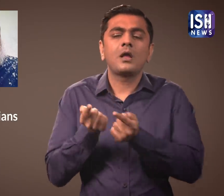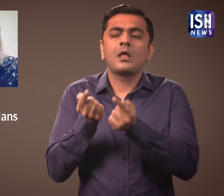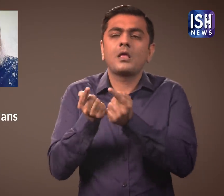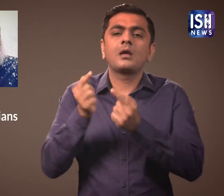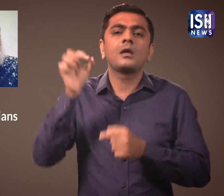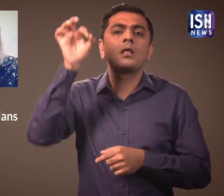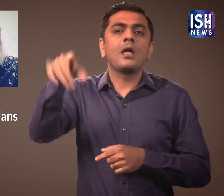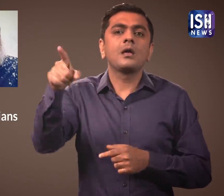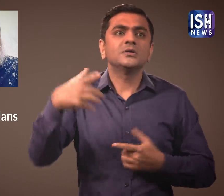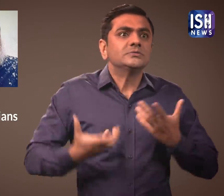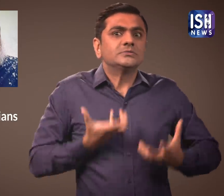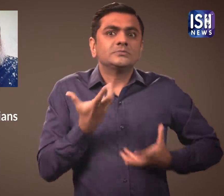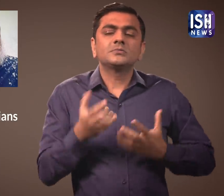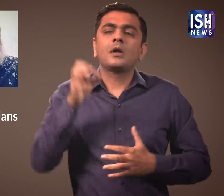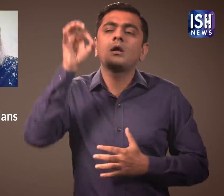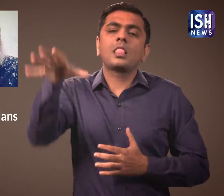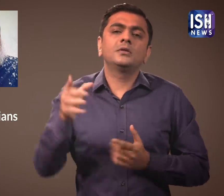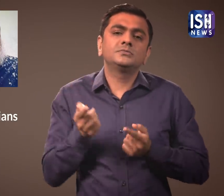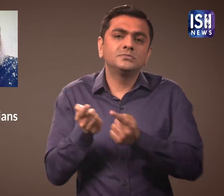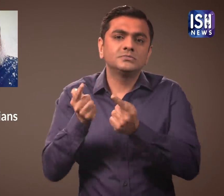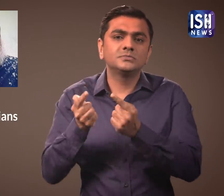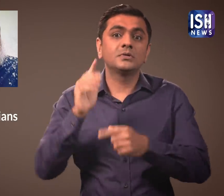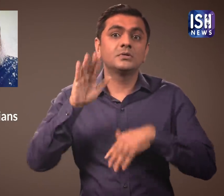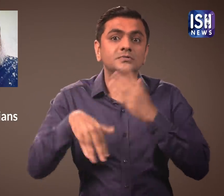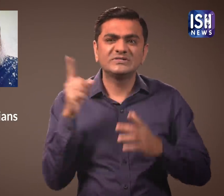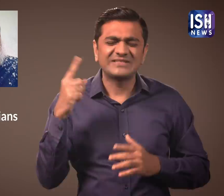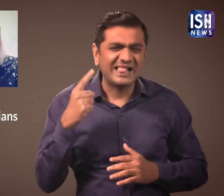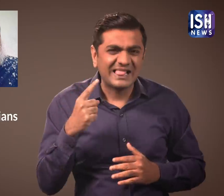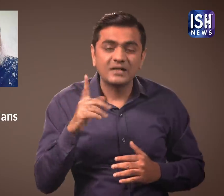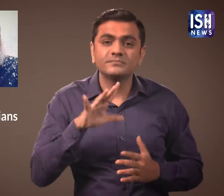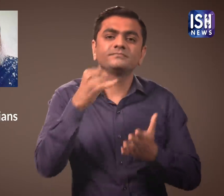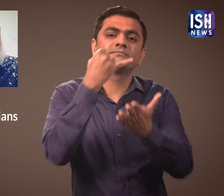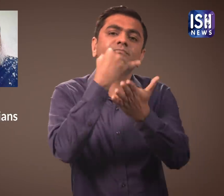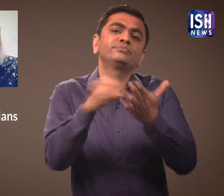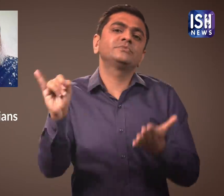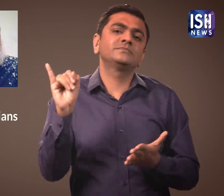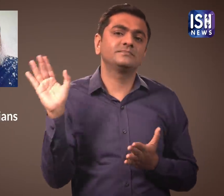The posted this to mock Omar but then immediately deleted the post.